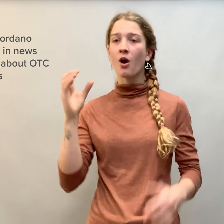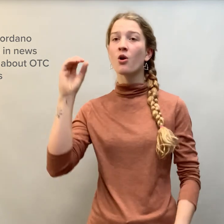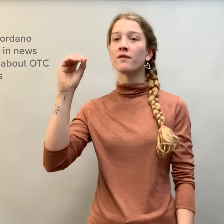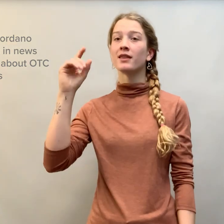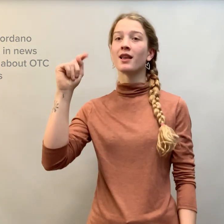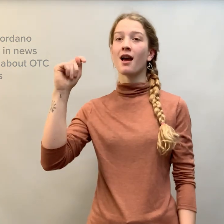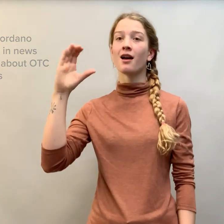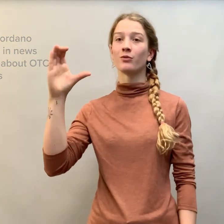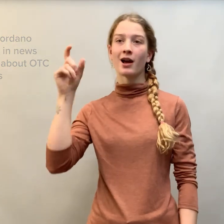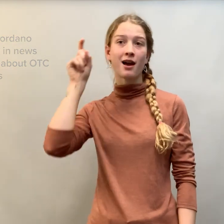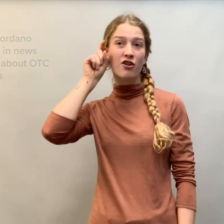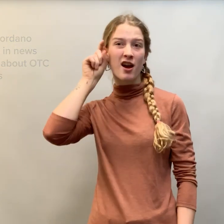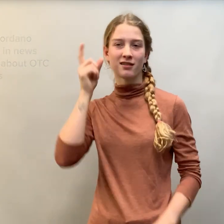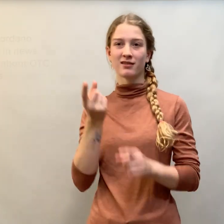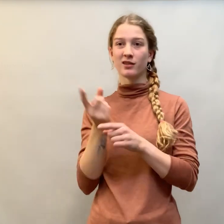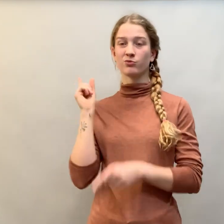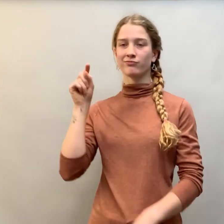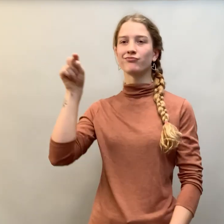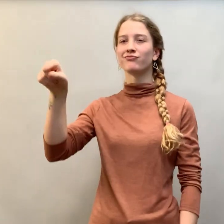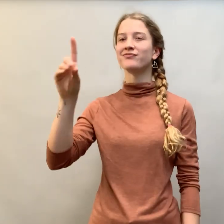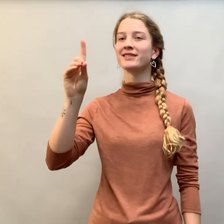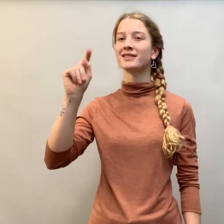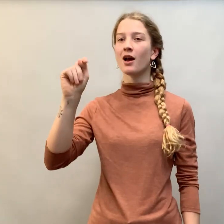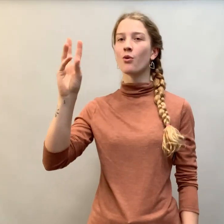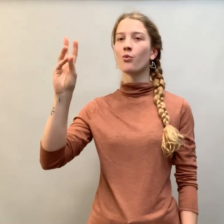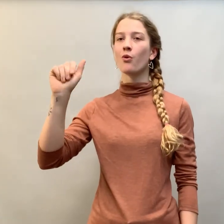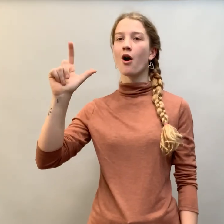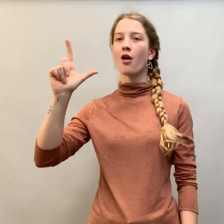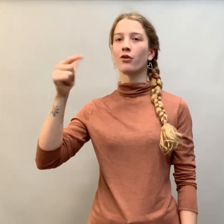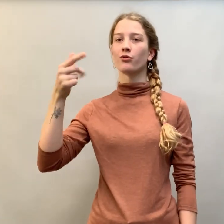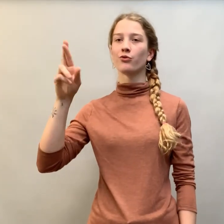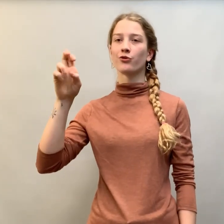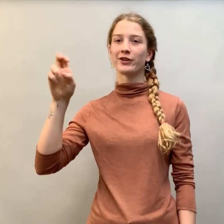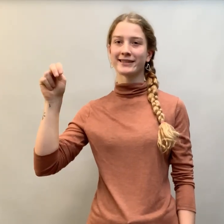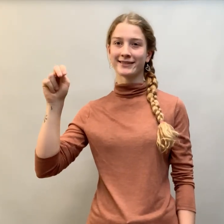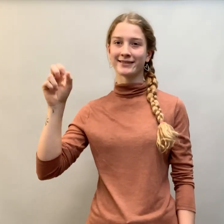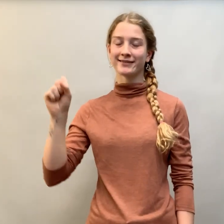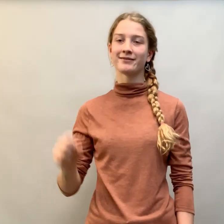over-the-counter hearing aids last week at a downtown Walgreens